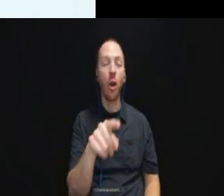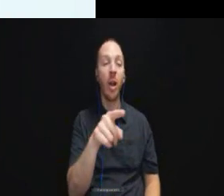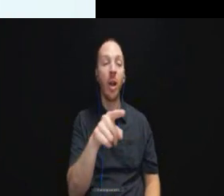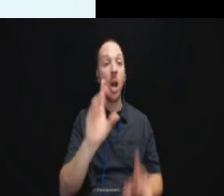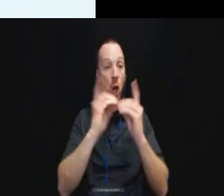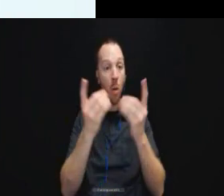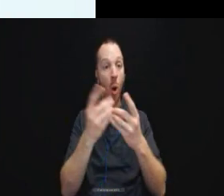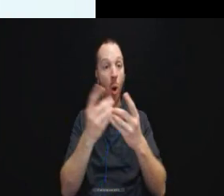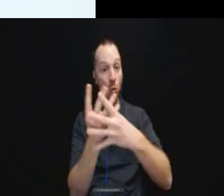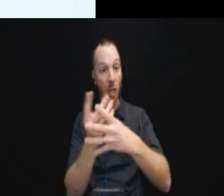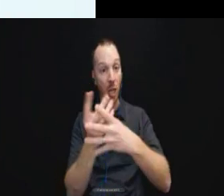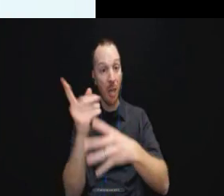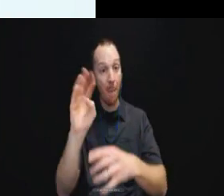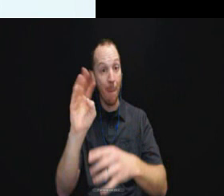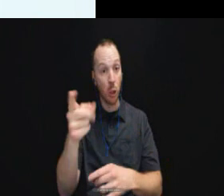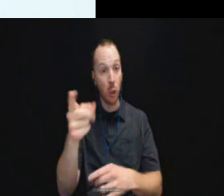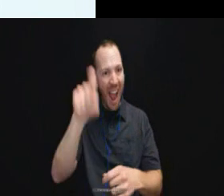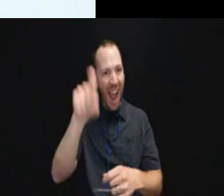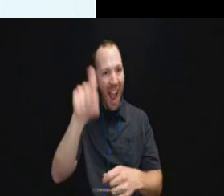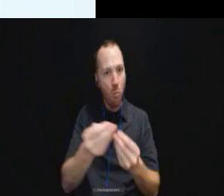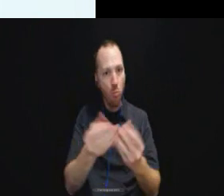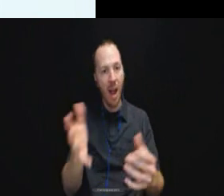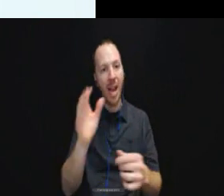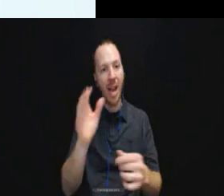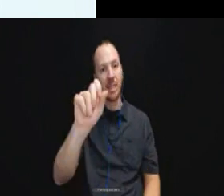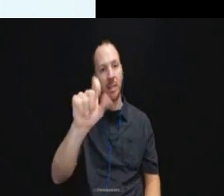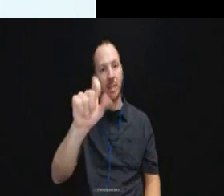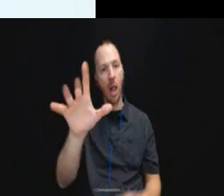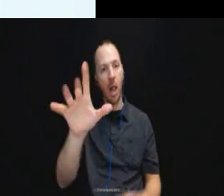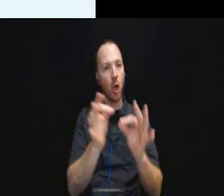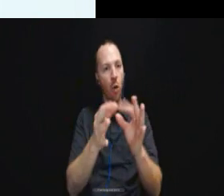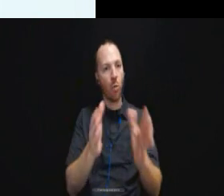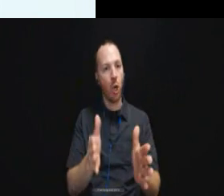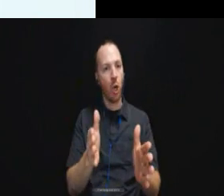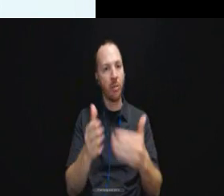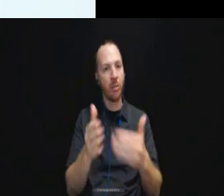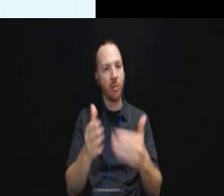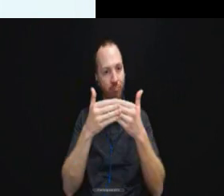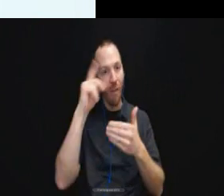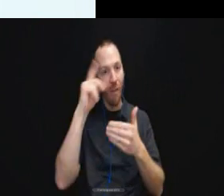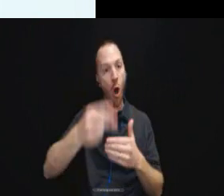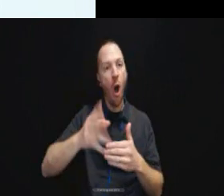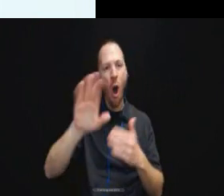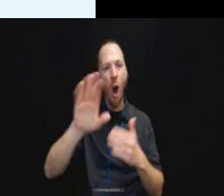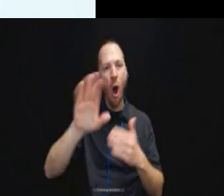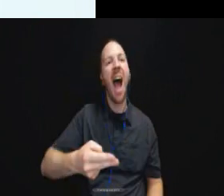had to provide American Sign Language interpreters for all high stakes interactions.